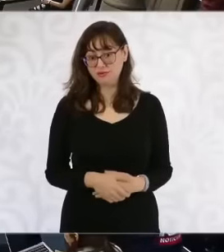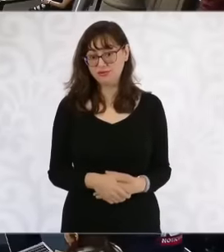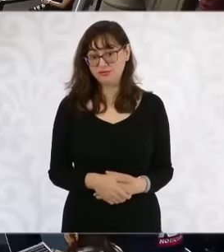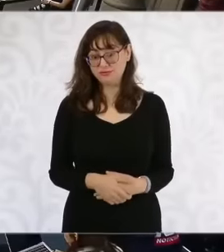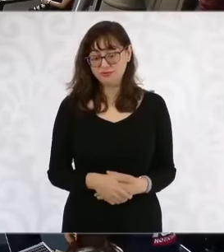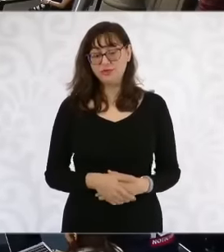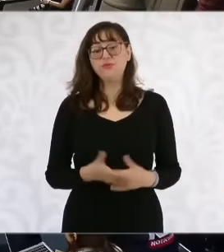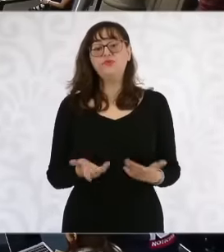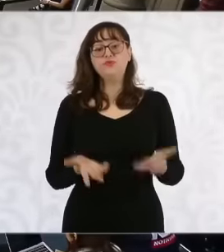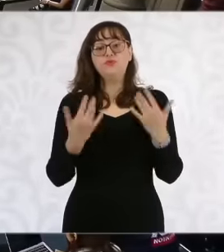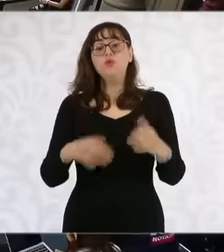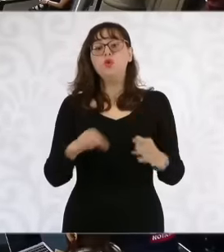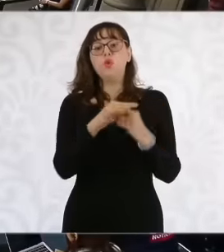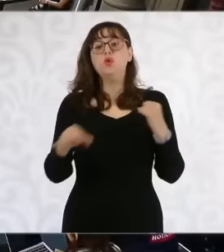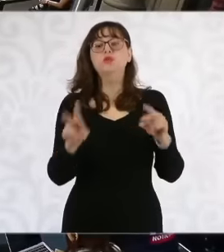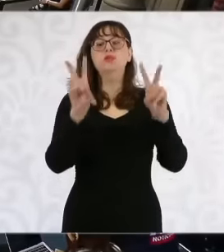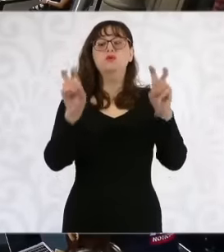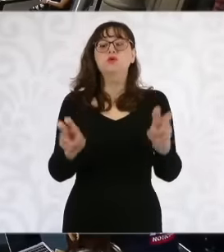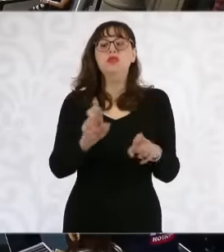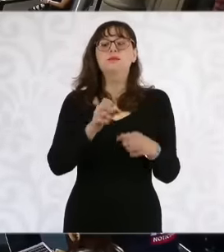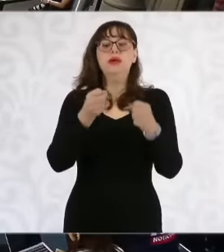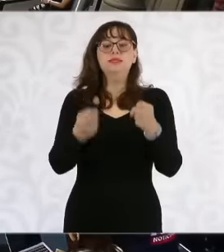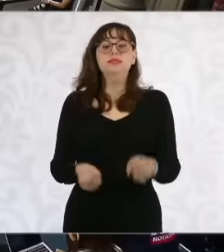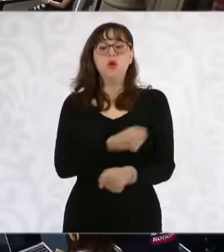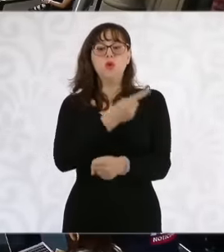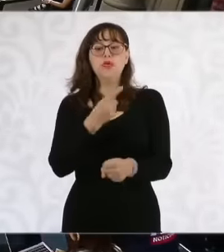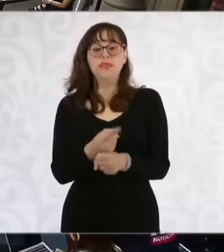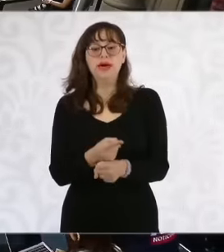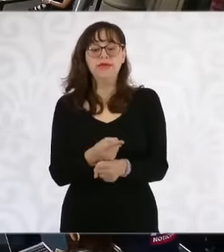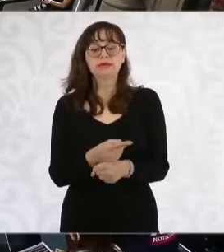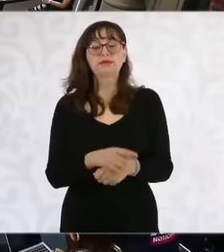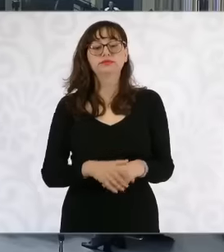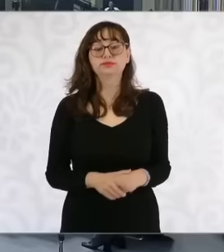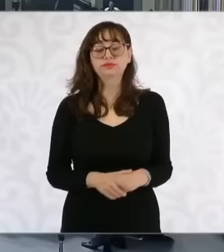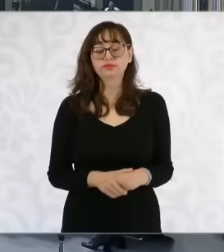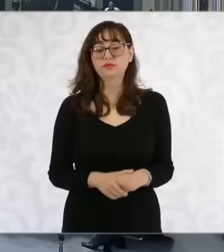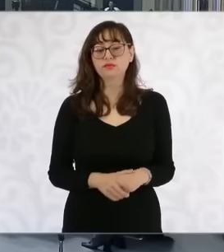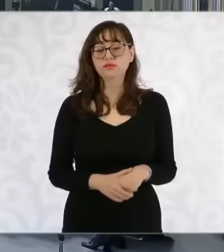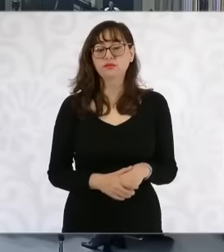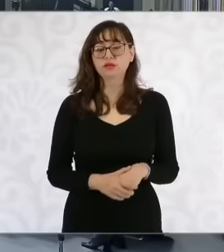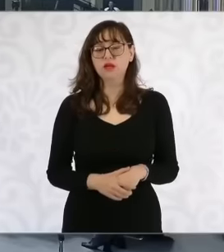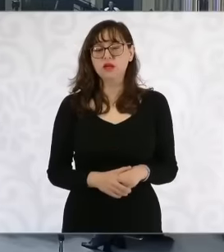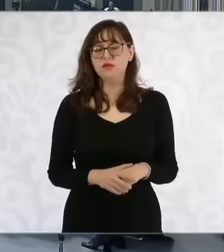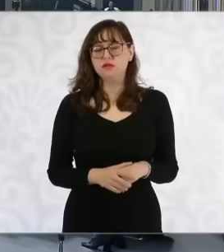security issues, an incident has recently been reported in National Guard units that